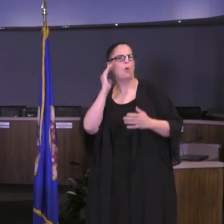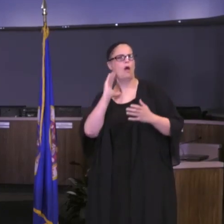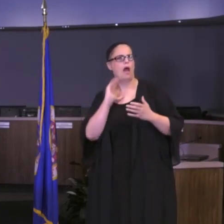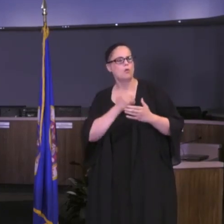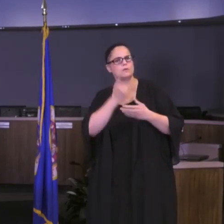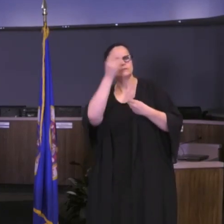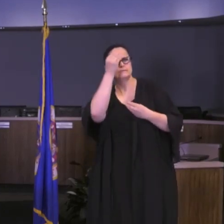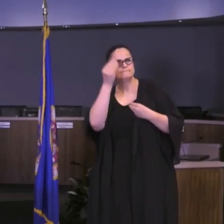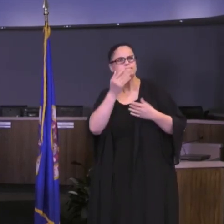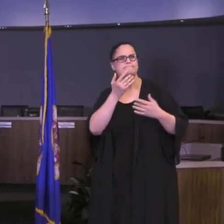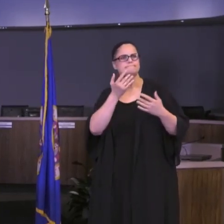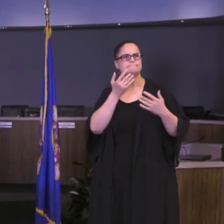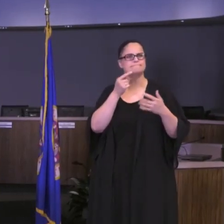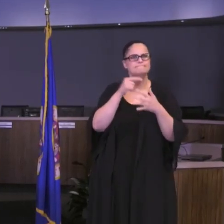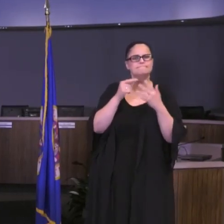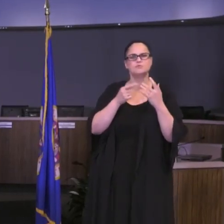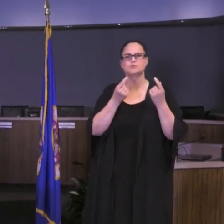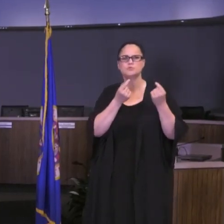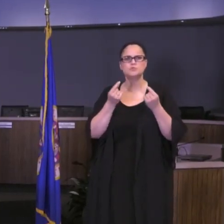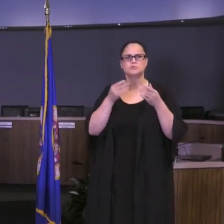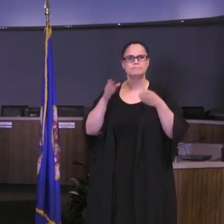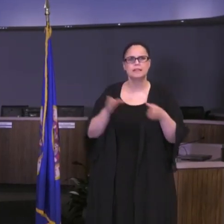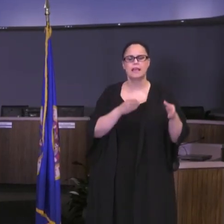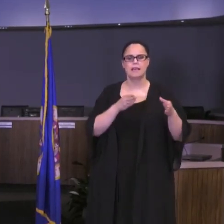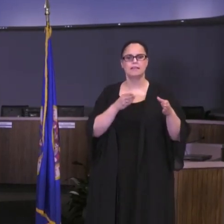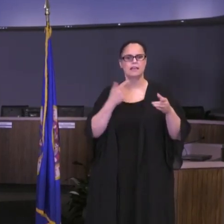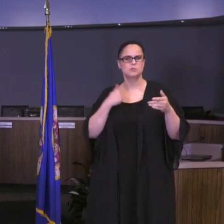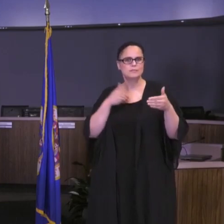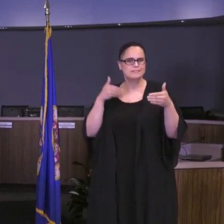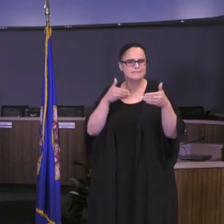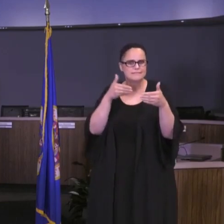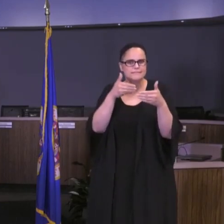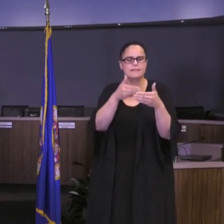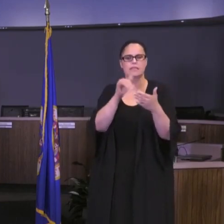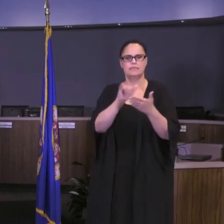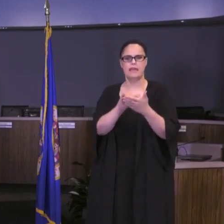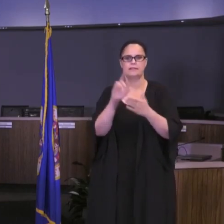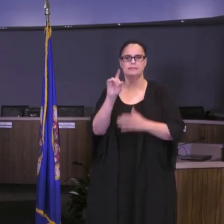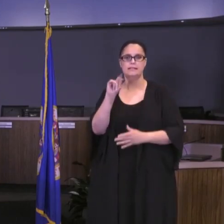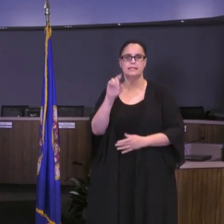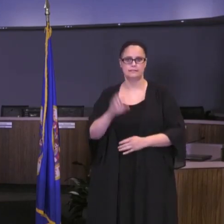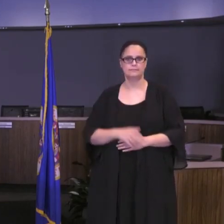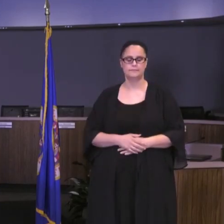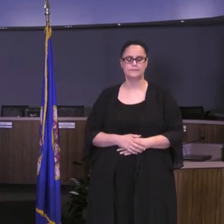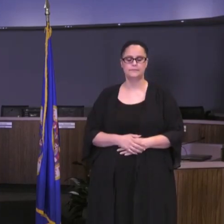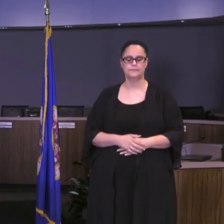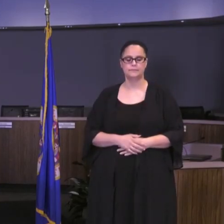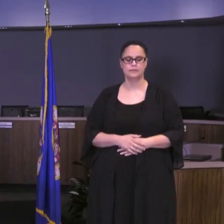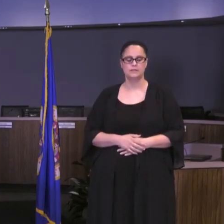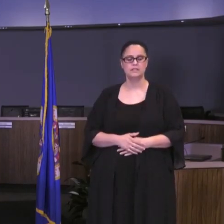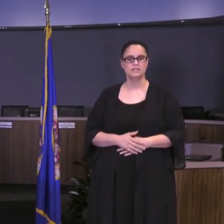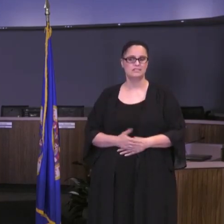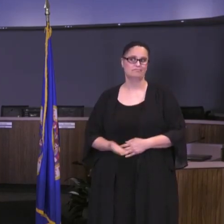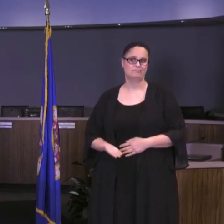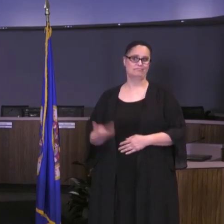as we move forward and we get closer to that September 8th date. As you know, back in June, we were given 3 different